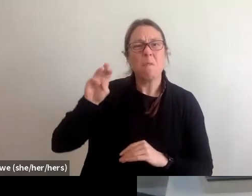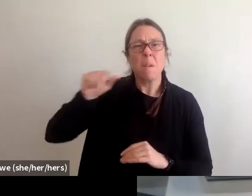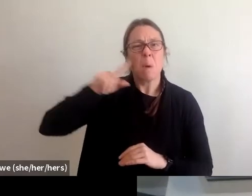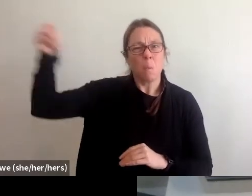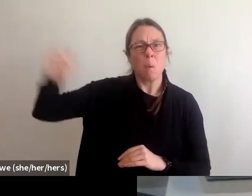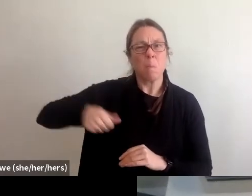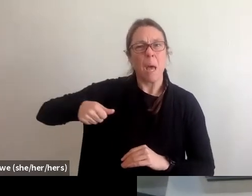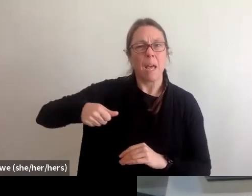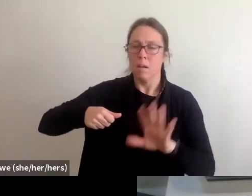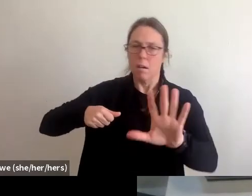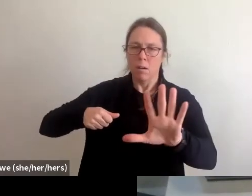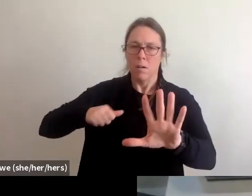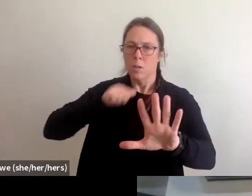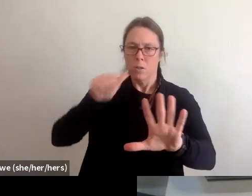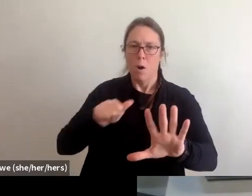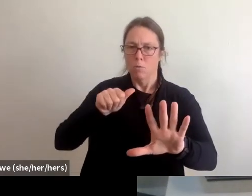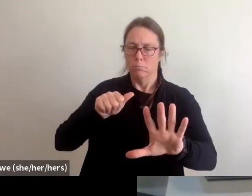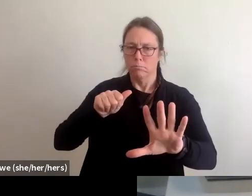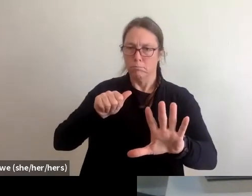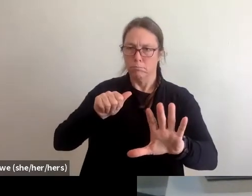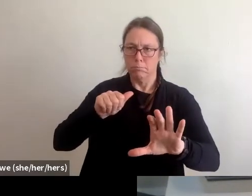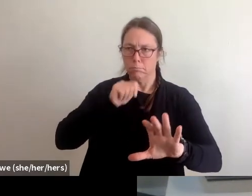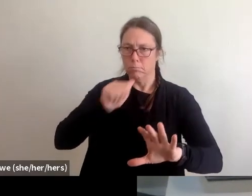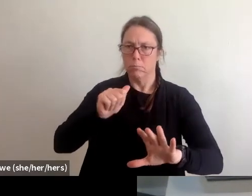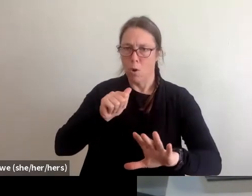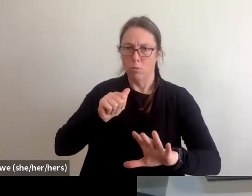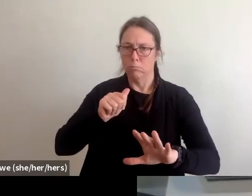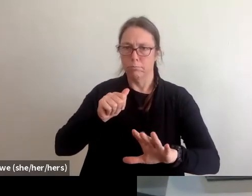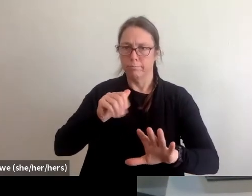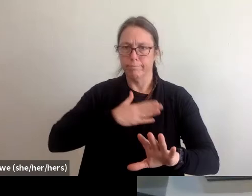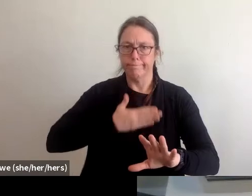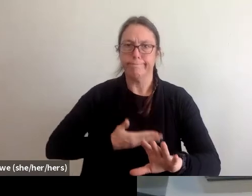to a FEMA representative before you believe any of that.